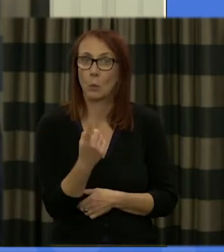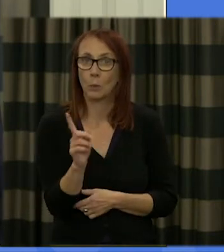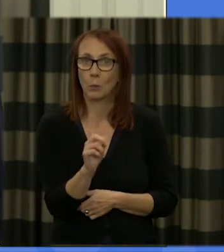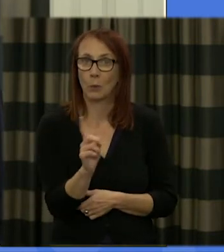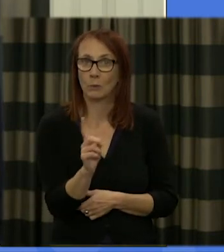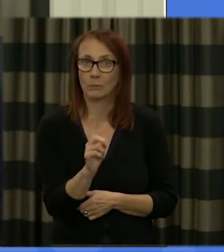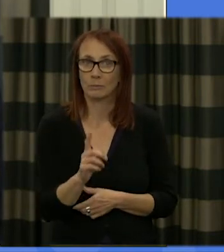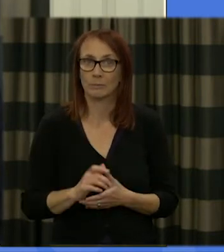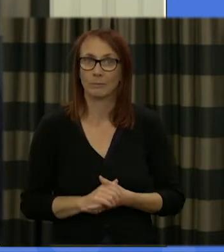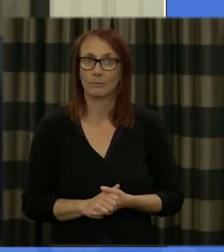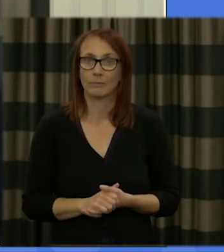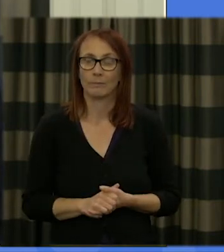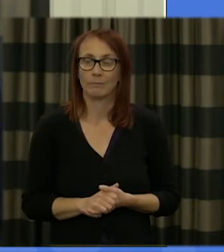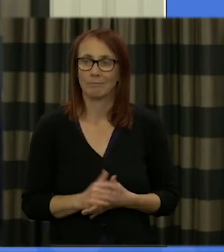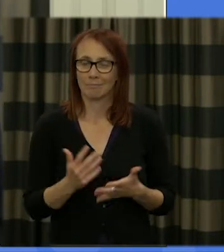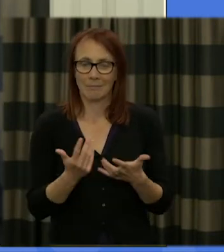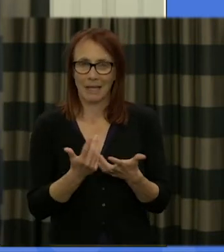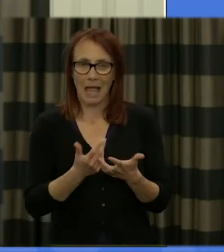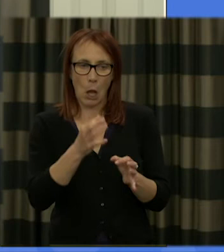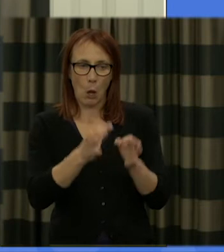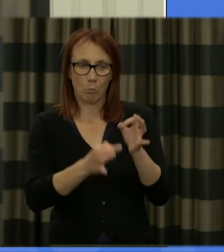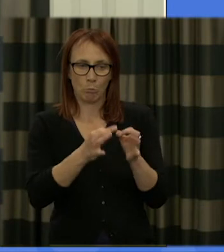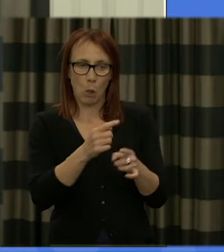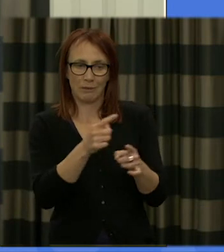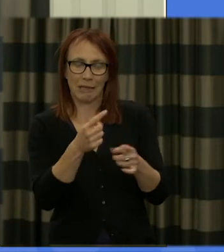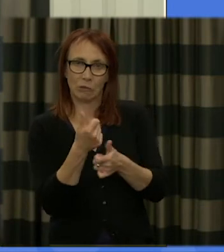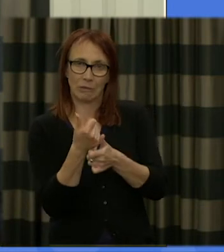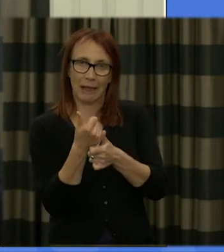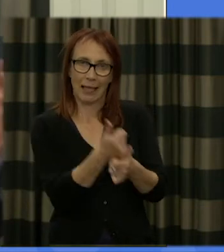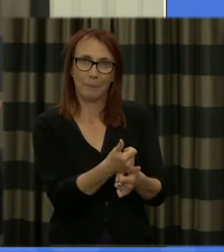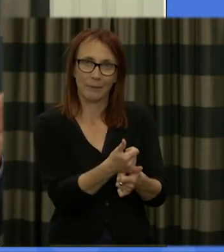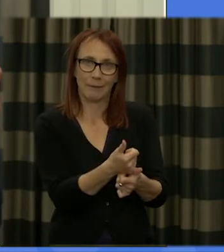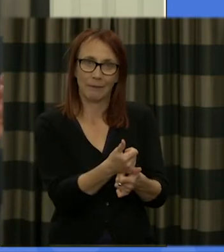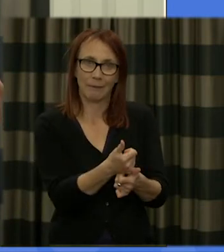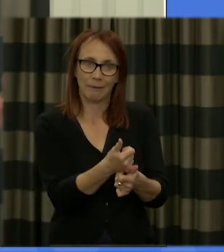can help the politicians and be helped by the politicians to move on from this